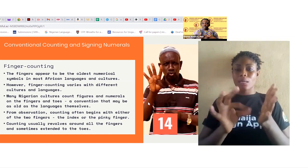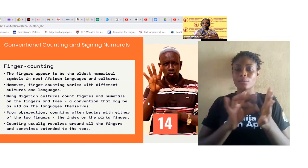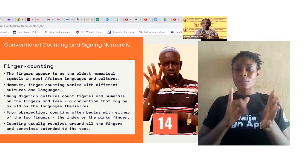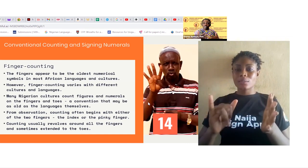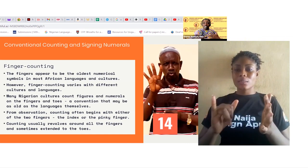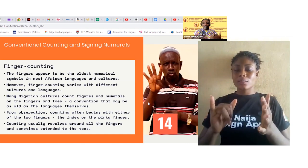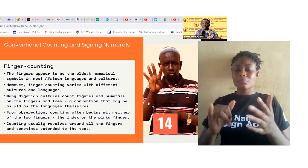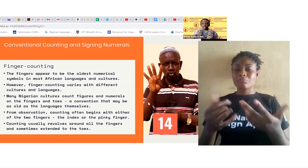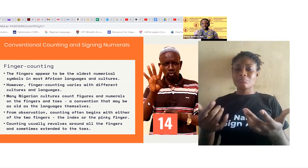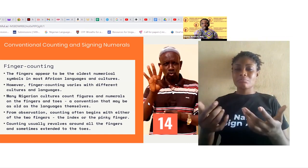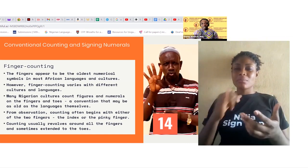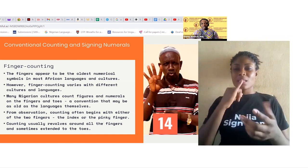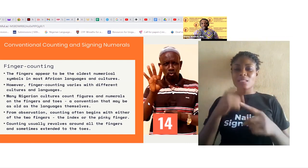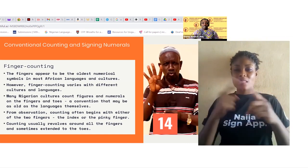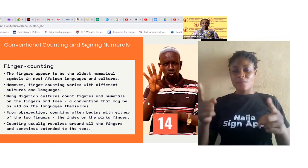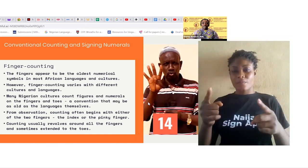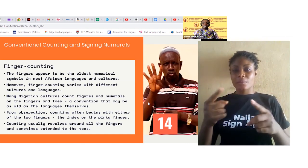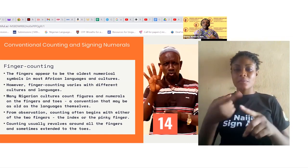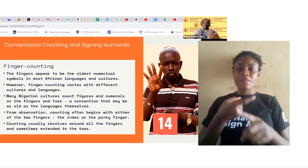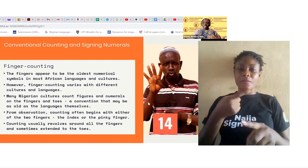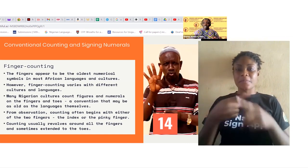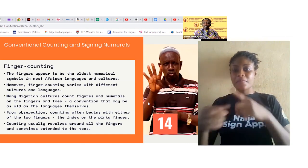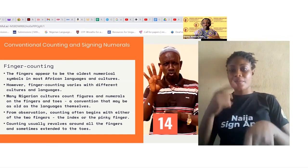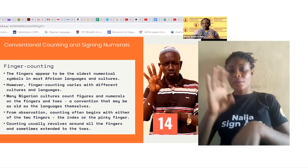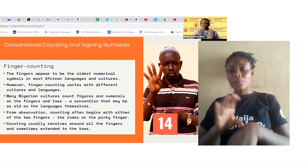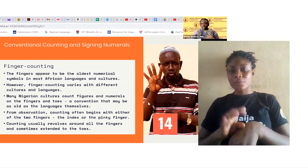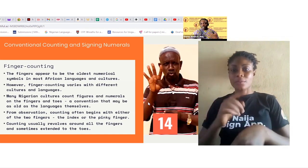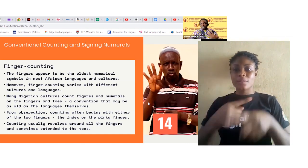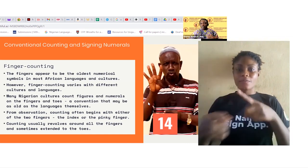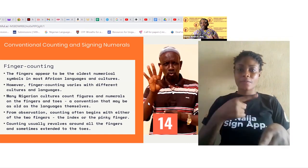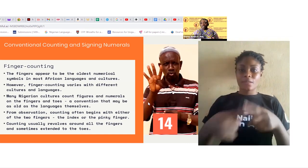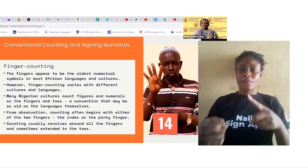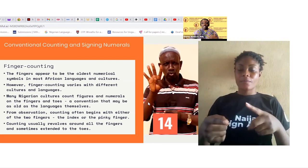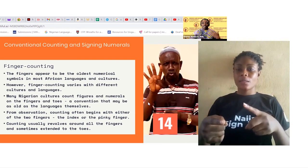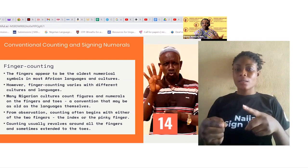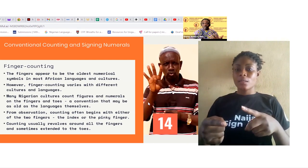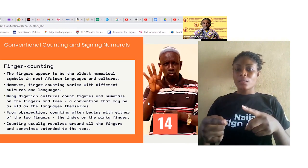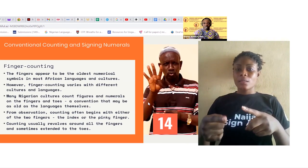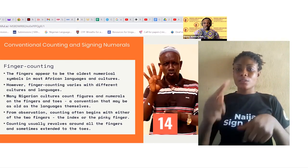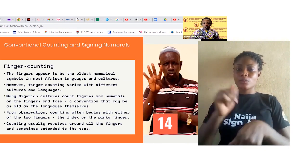cultures and languages that is that many Nigerian cultures count fingers and numerals